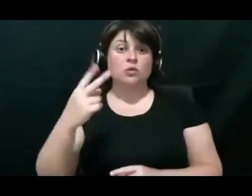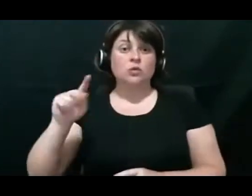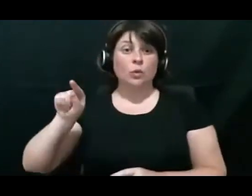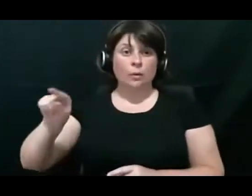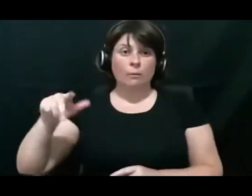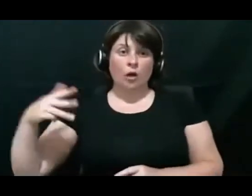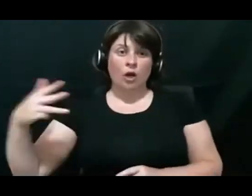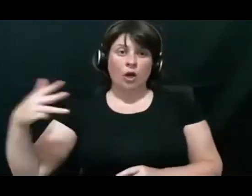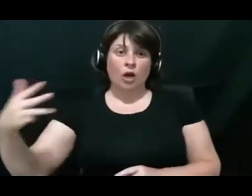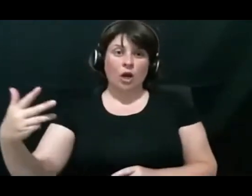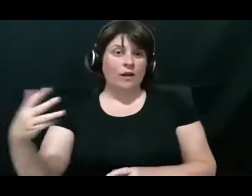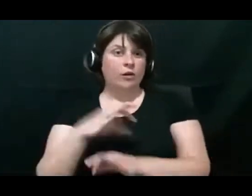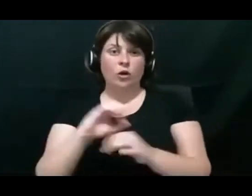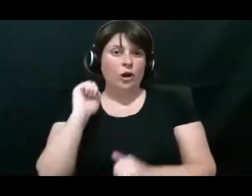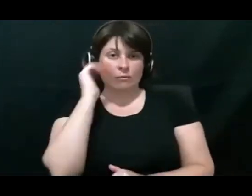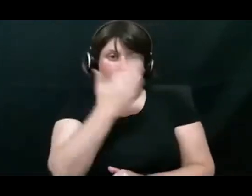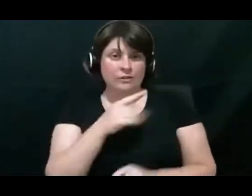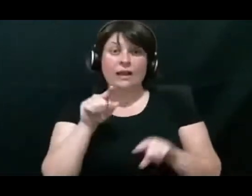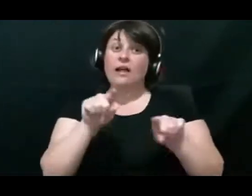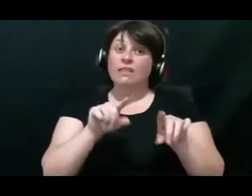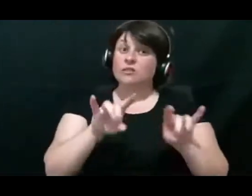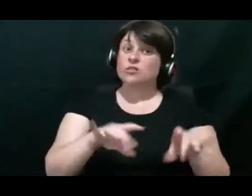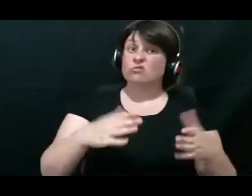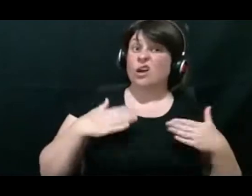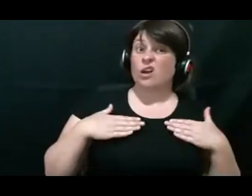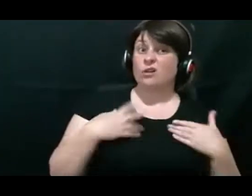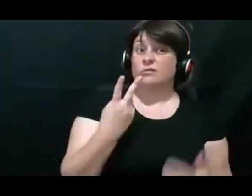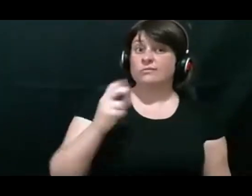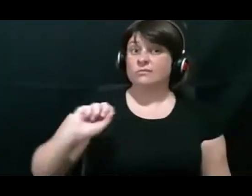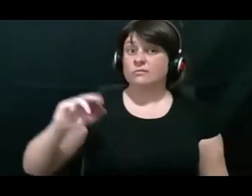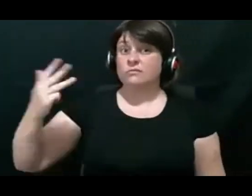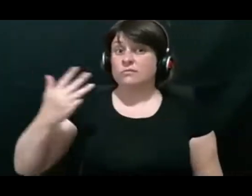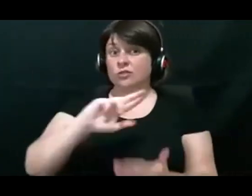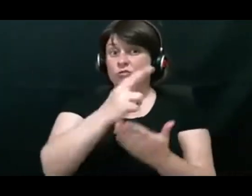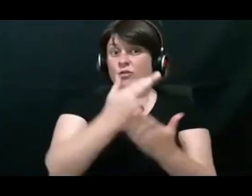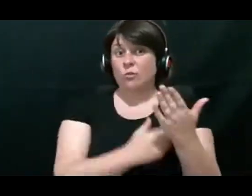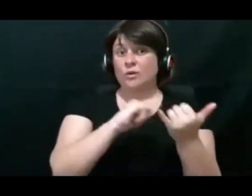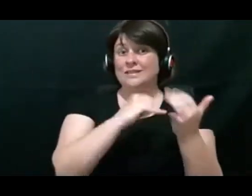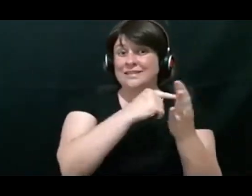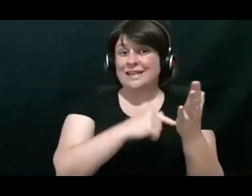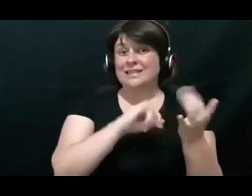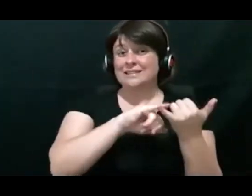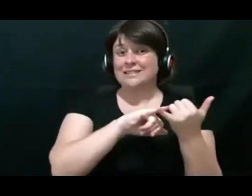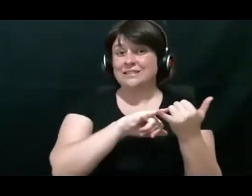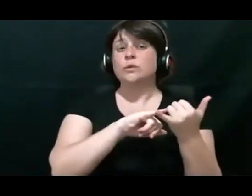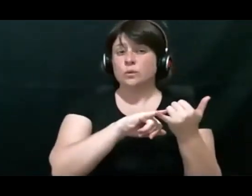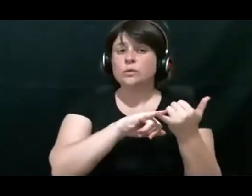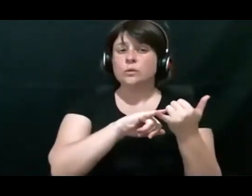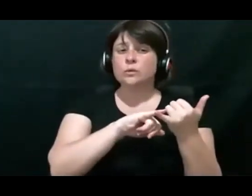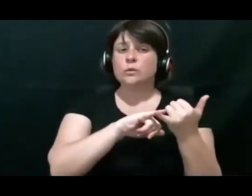and that's the Australia's health 2018 report statistic. Okay.